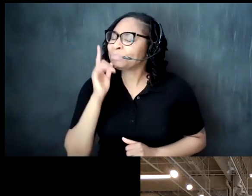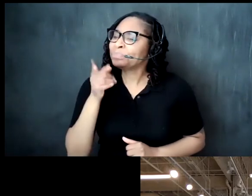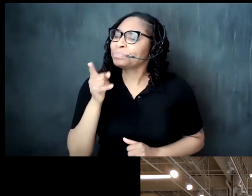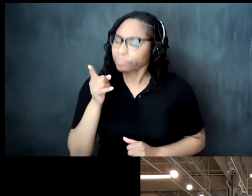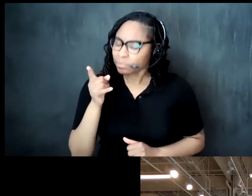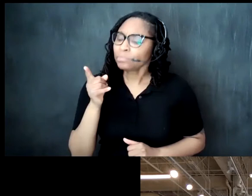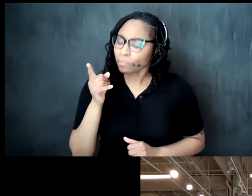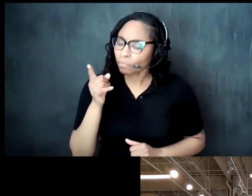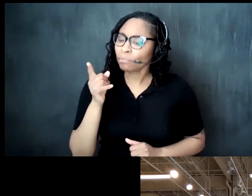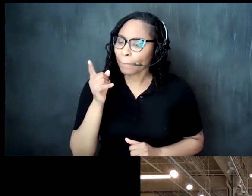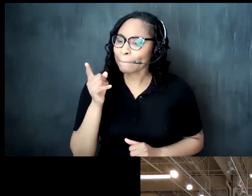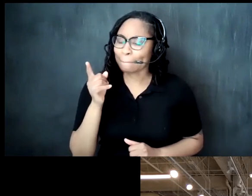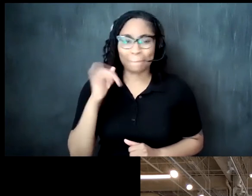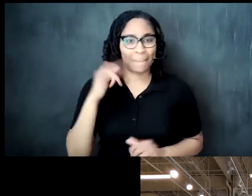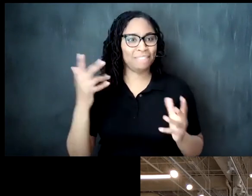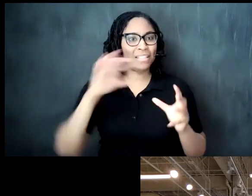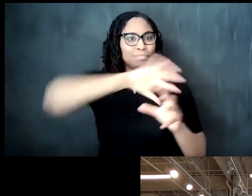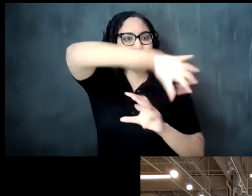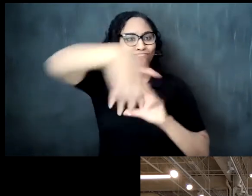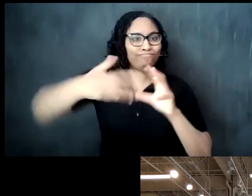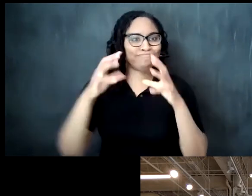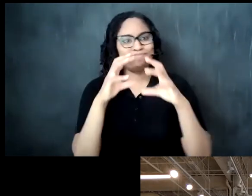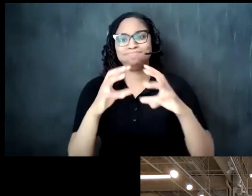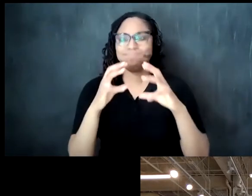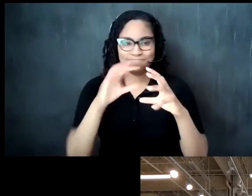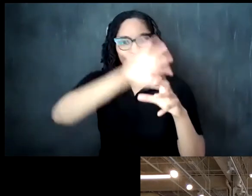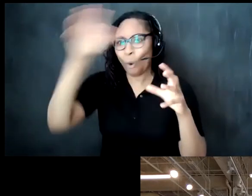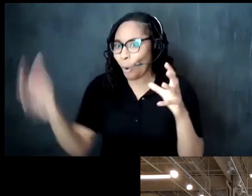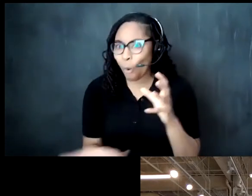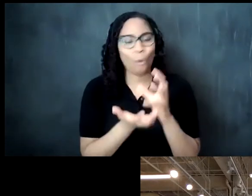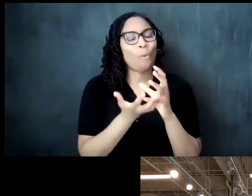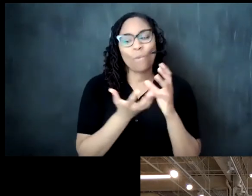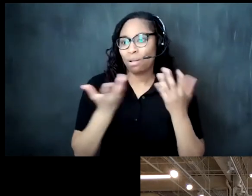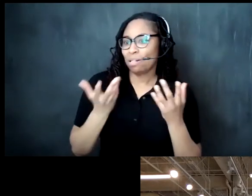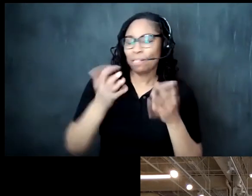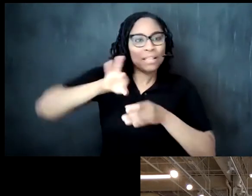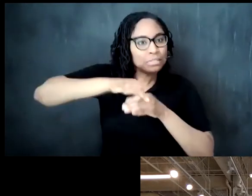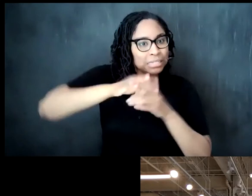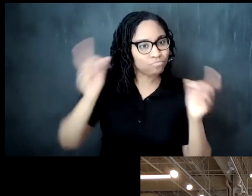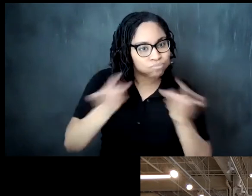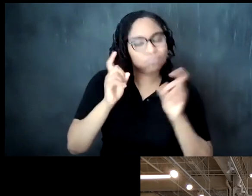of just global tea ceremonies and especially the african tea ceremonies and african-american tea